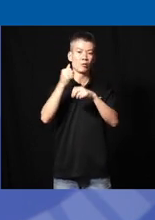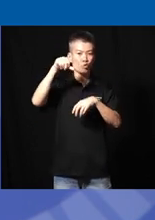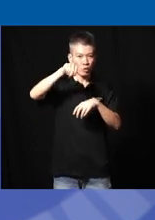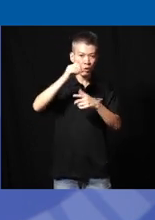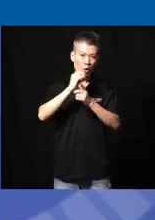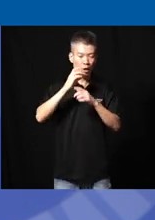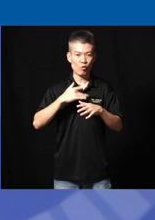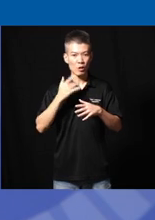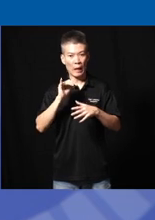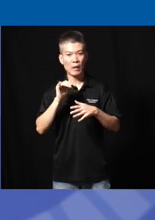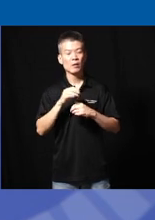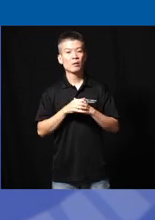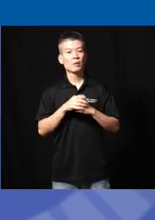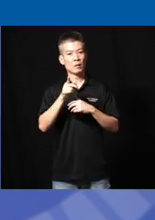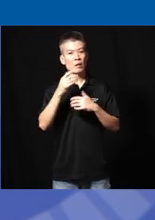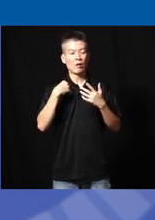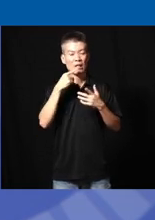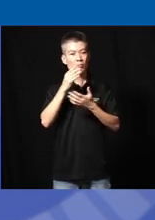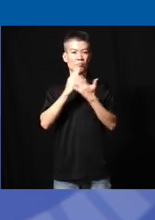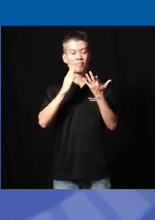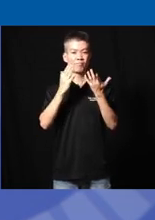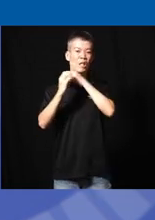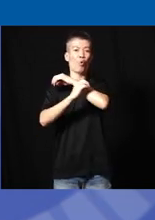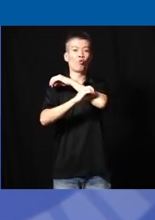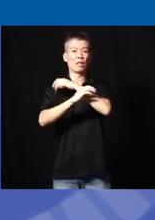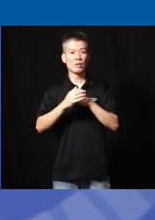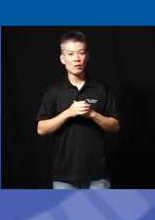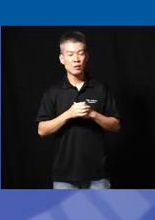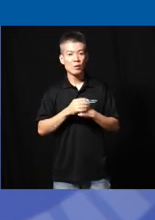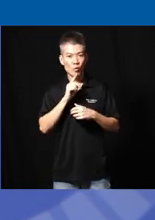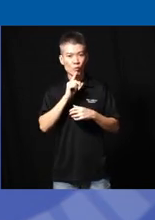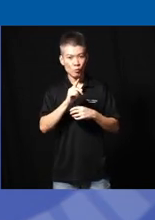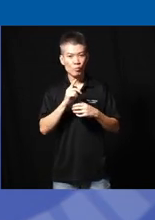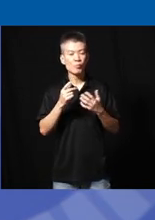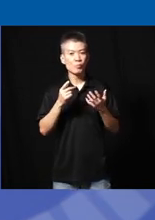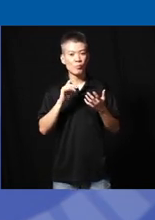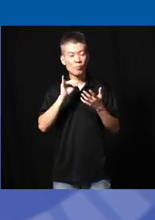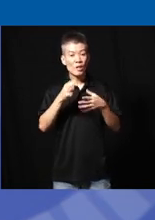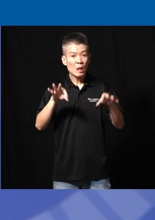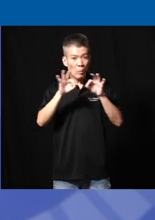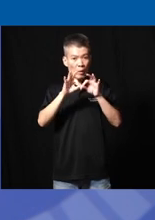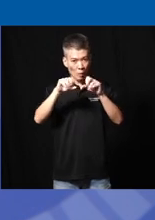or feeling as if that they have said something offensive so really is important to break down